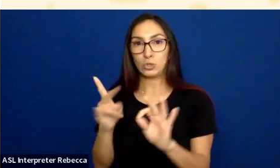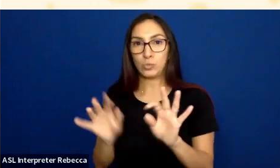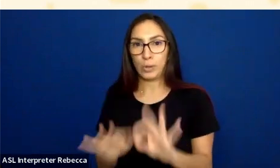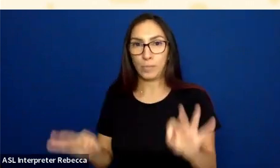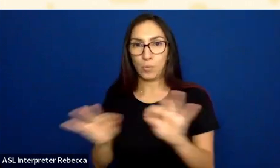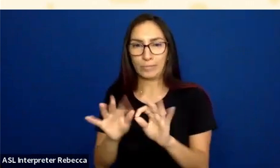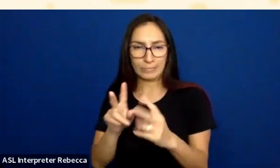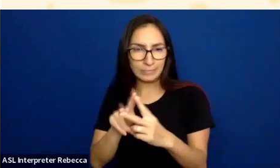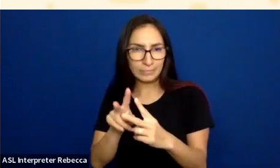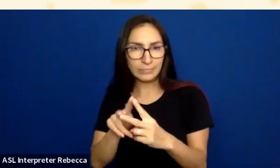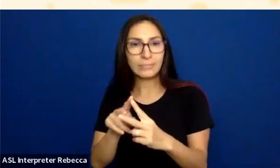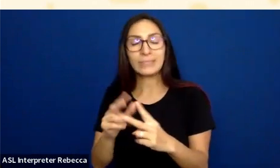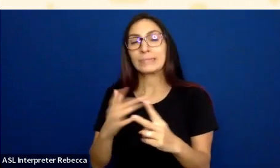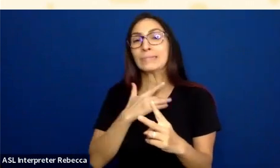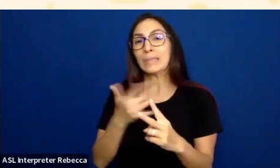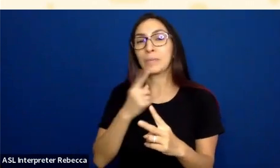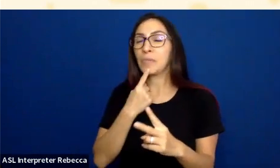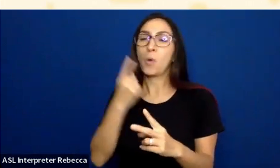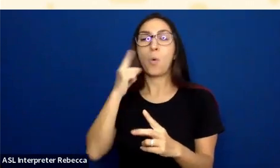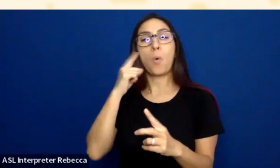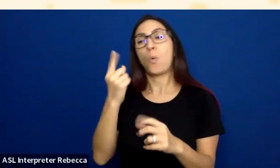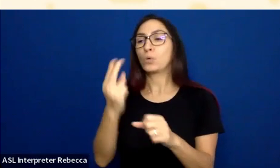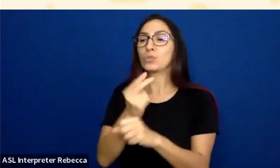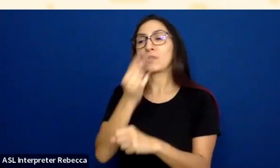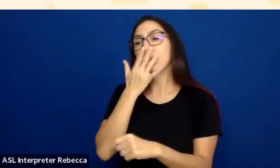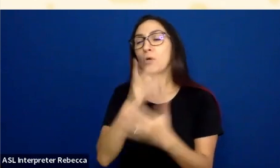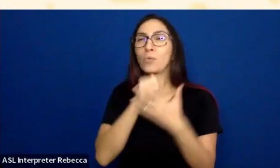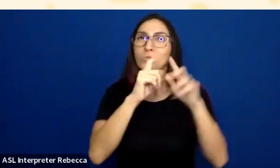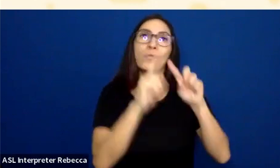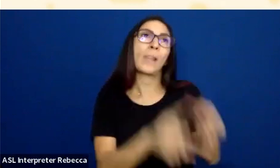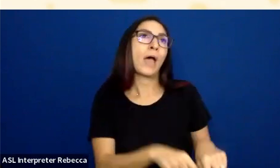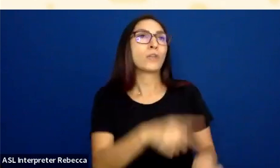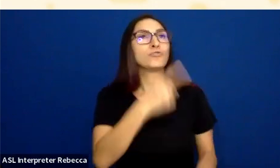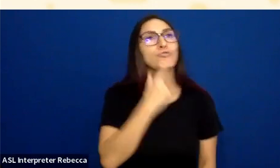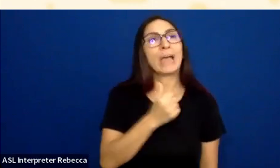of color is do not rely on color like red and green for pass and fail and things like that.